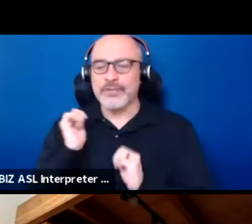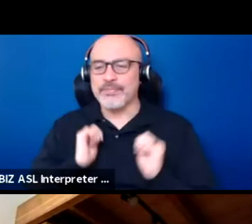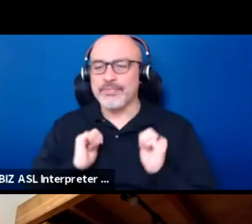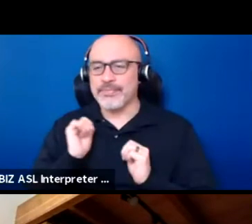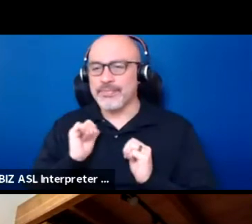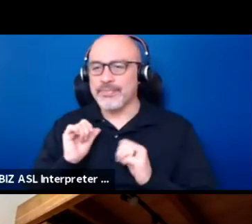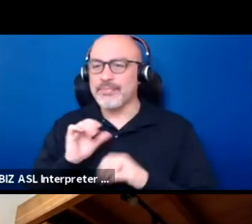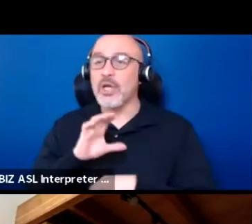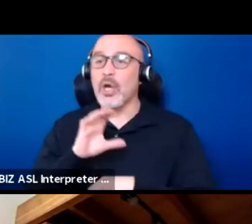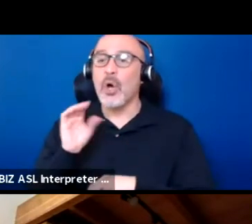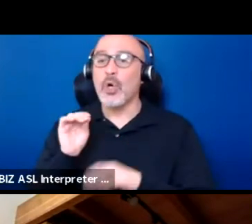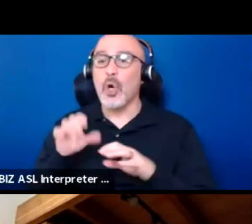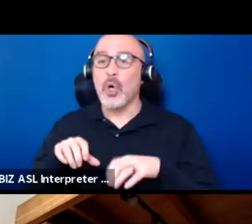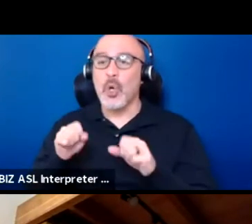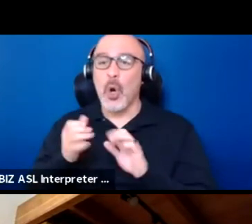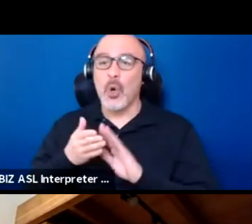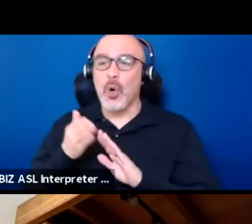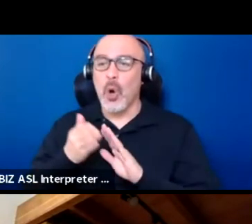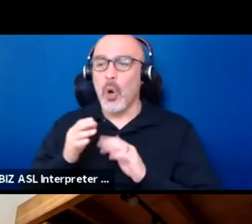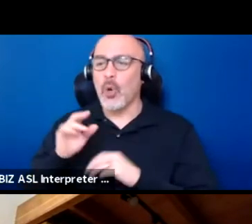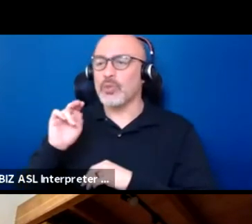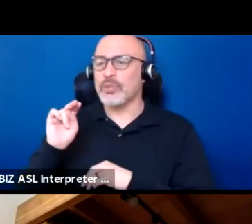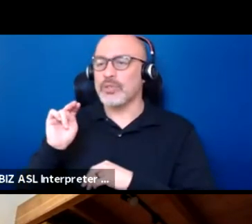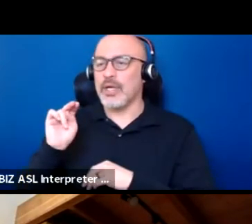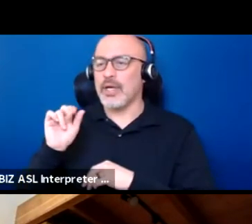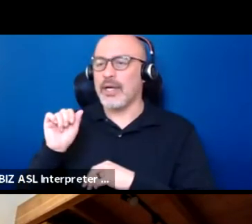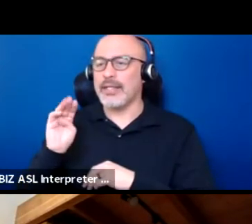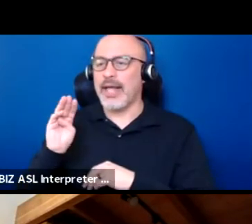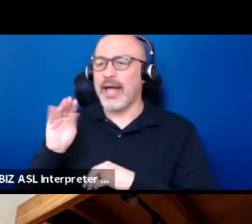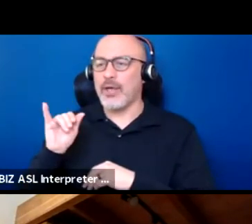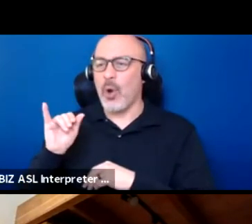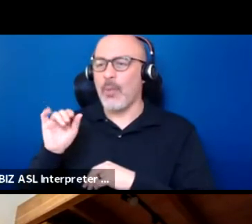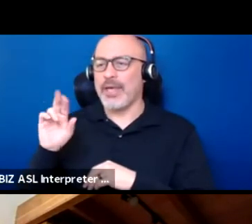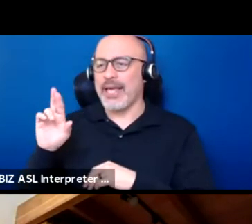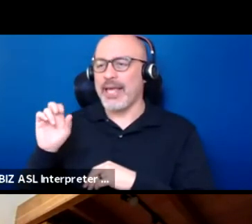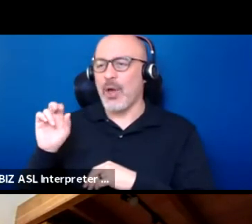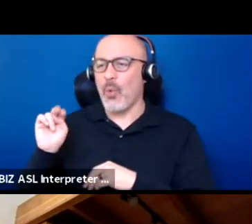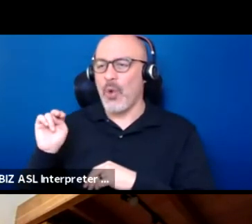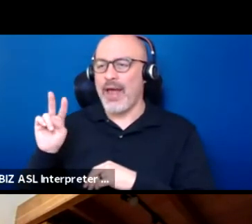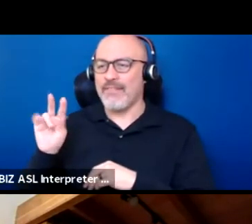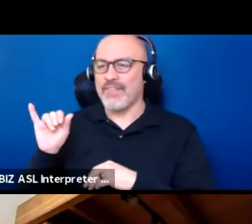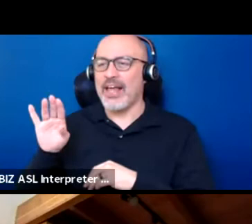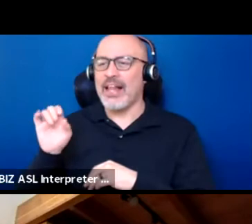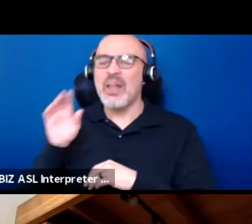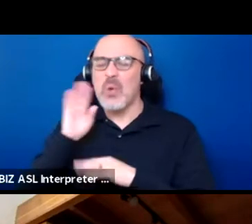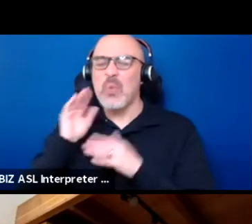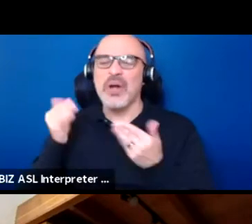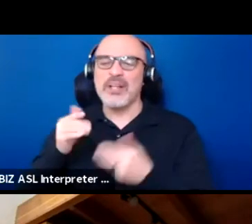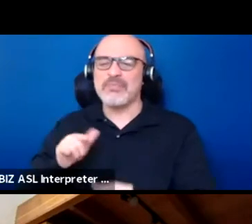co-facilitator Fern Naomi Renville who will pass it along to you in just a moment. My name is Nabra Nelson.